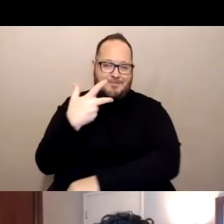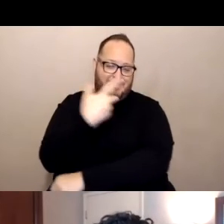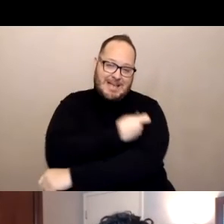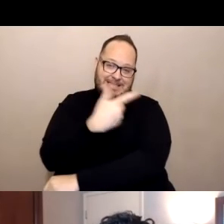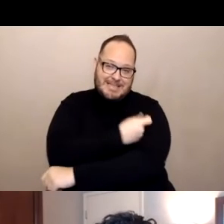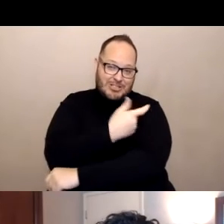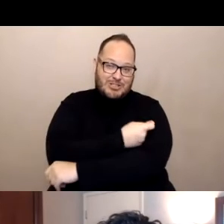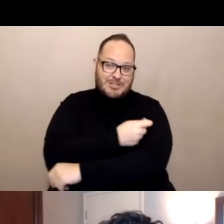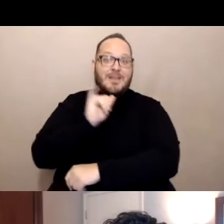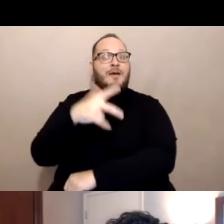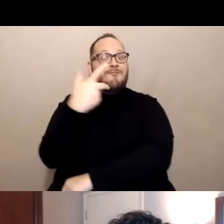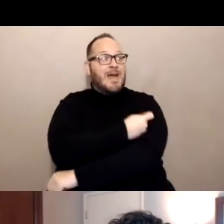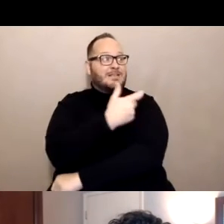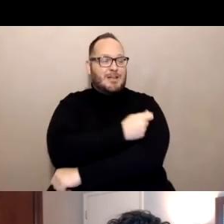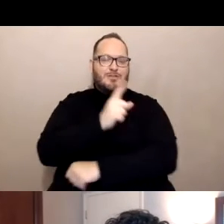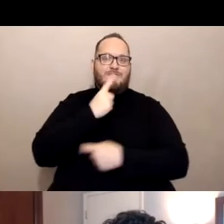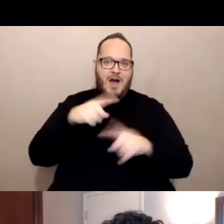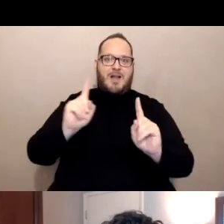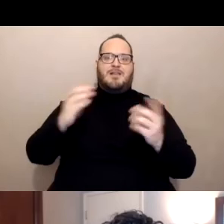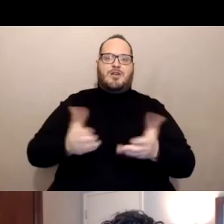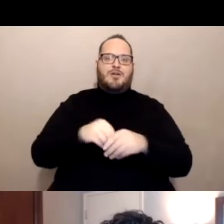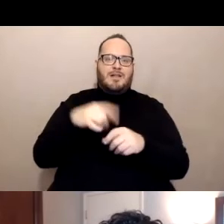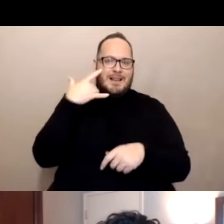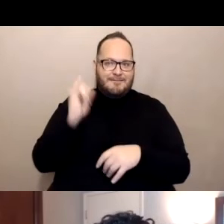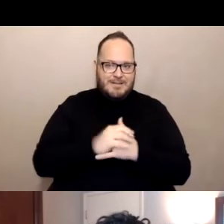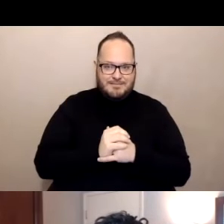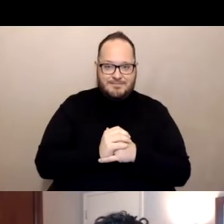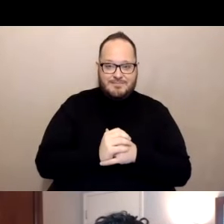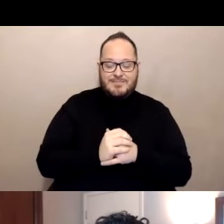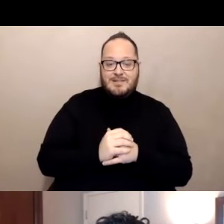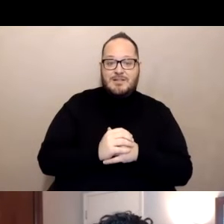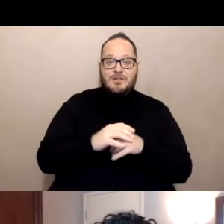And as of mid March this month, we were looking at